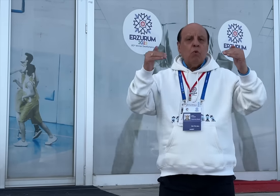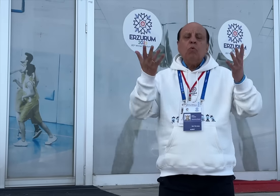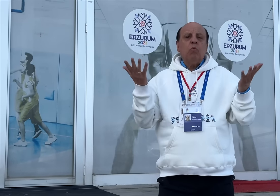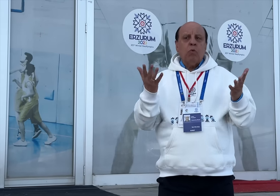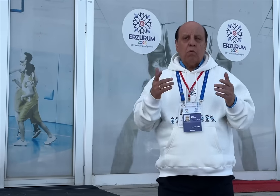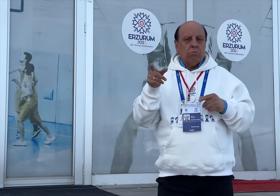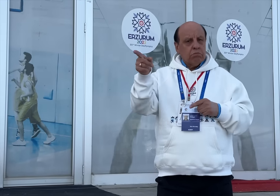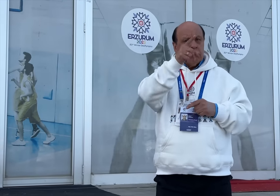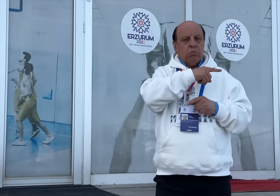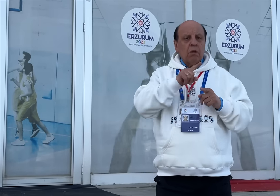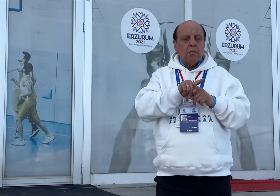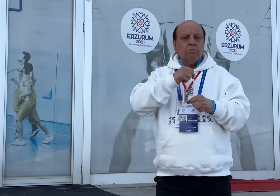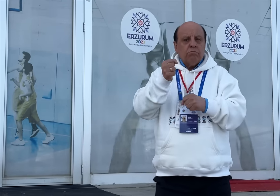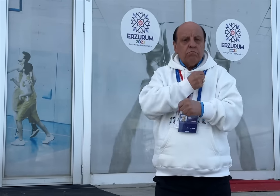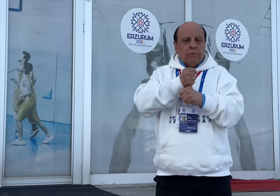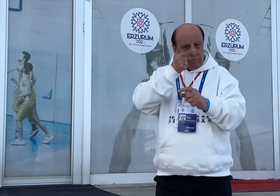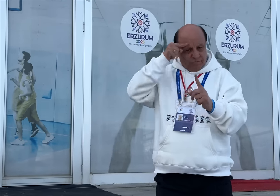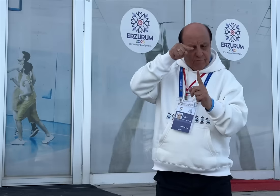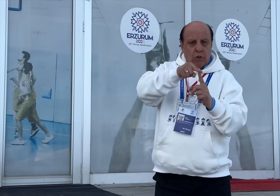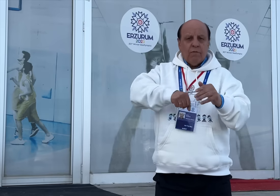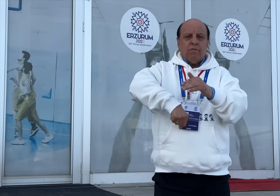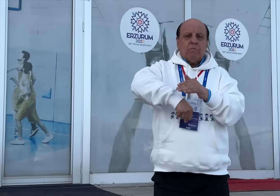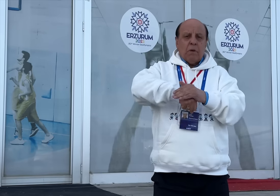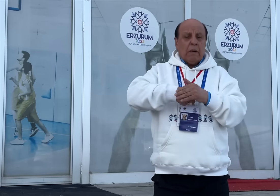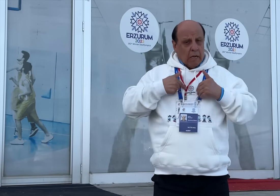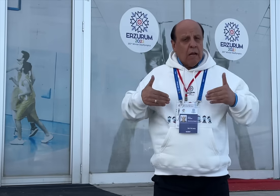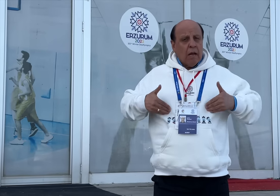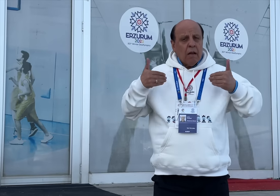level of playing. They competed hard in futsal. Events went well and